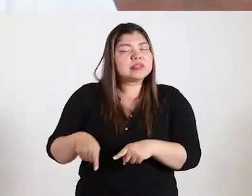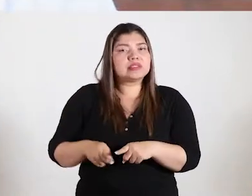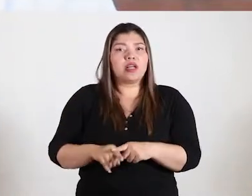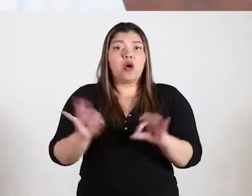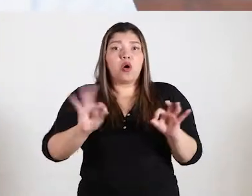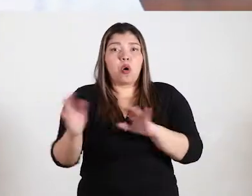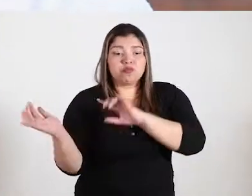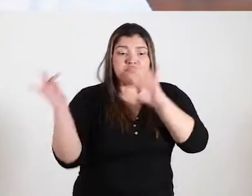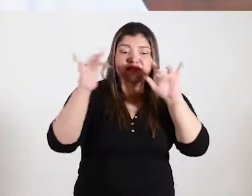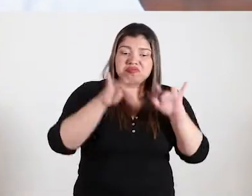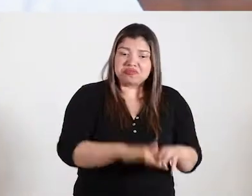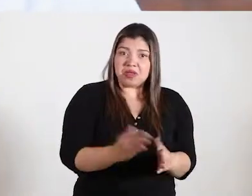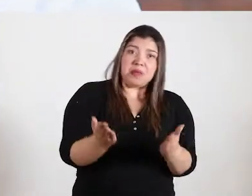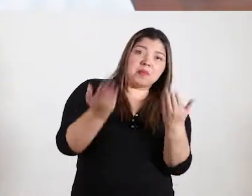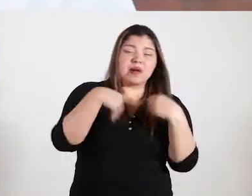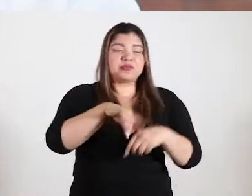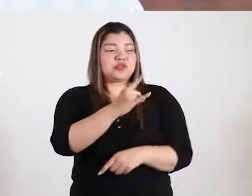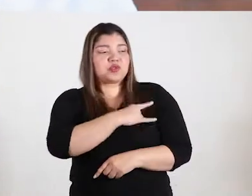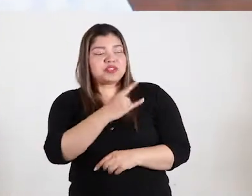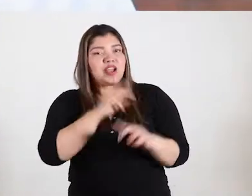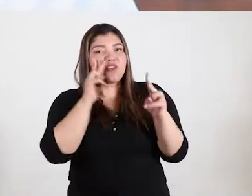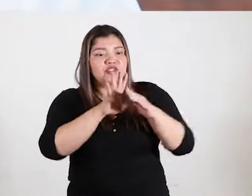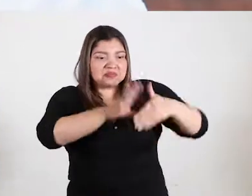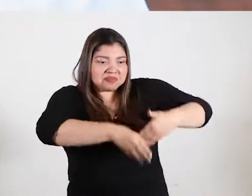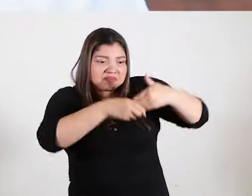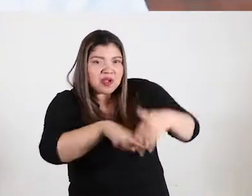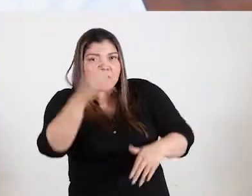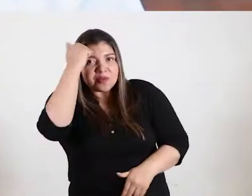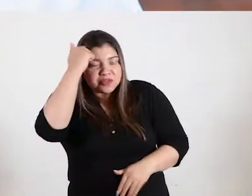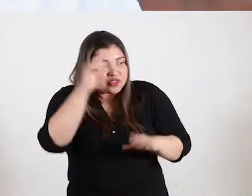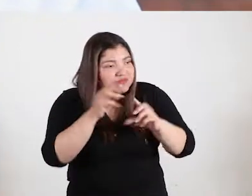and to approach the Institution so they can know the teachers so that they know the facilities